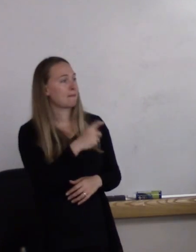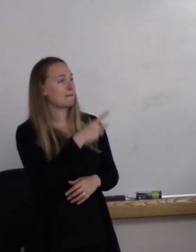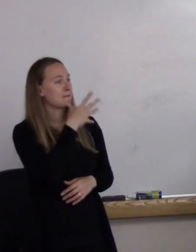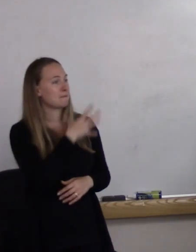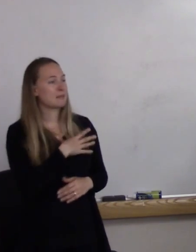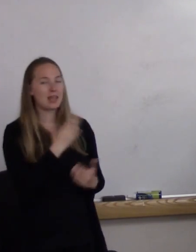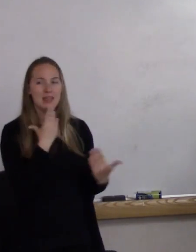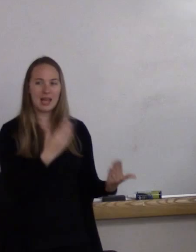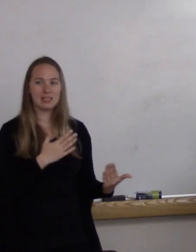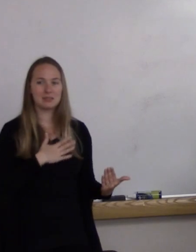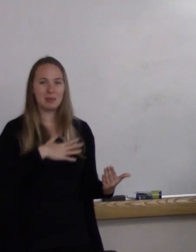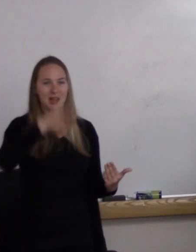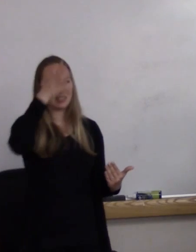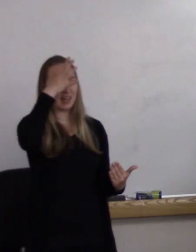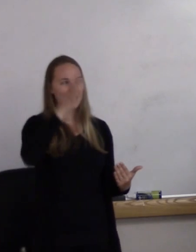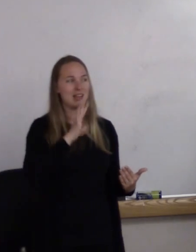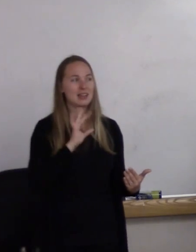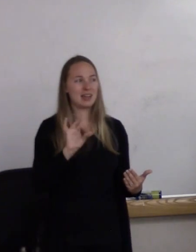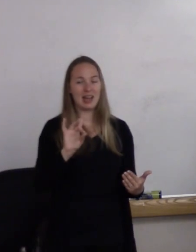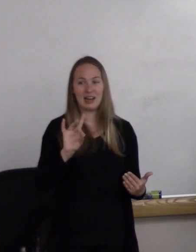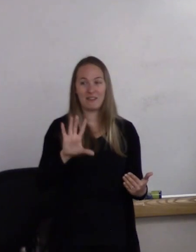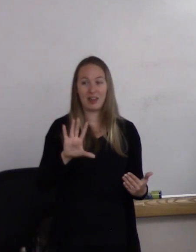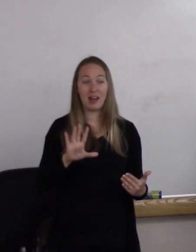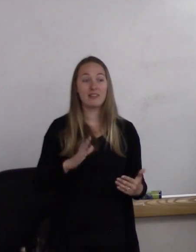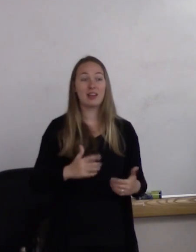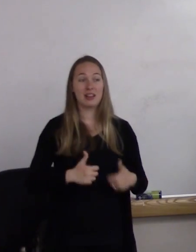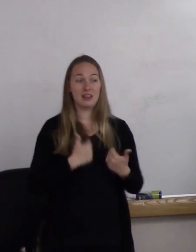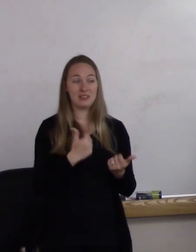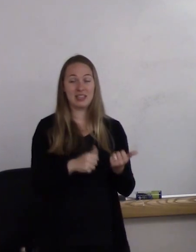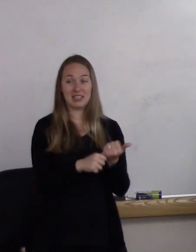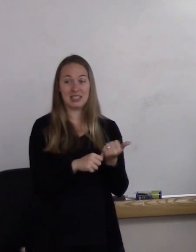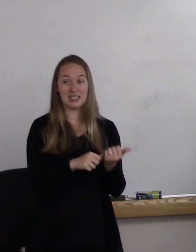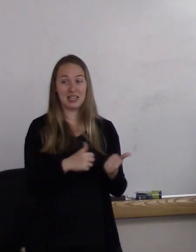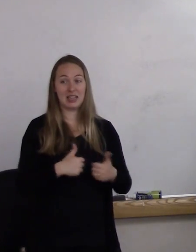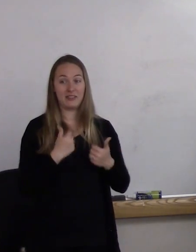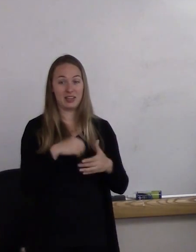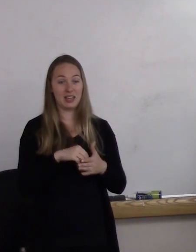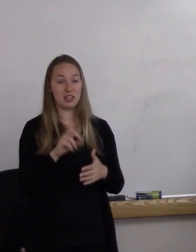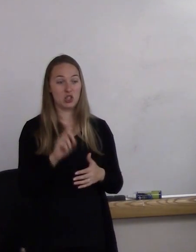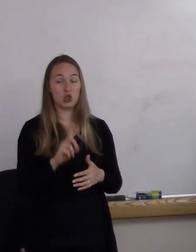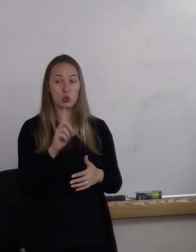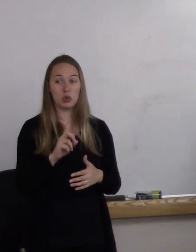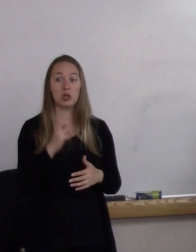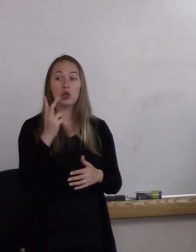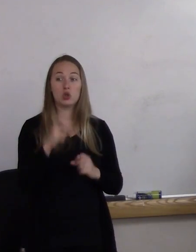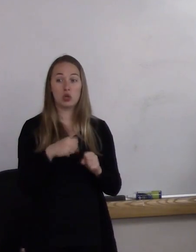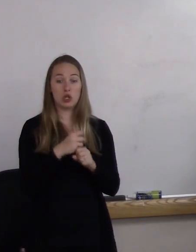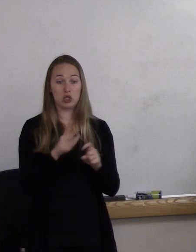My dad is 85, and he lives in assisted living in Duluth. And two years ago when I moved him into that place--